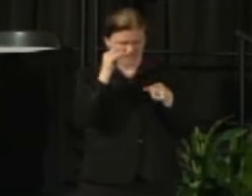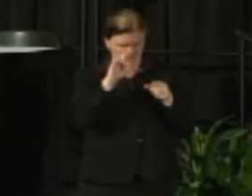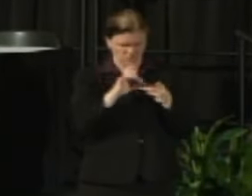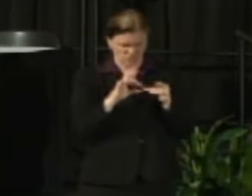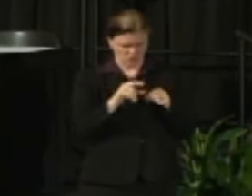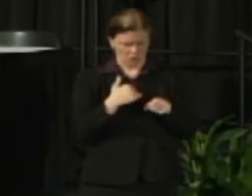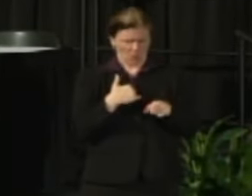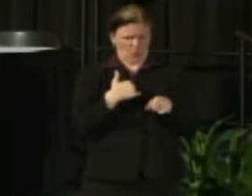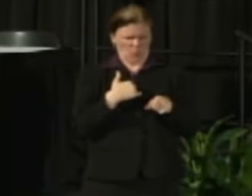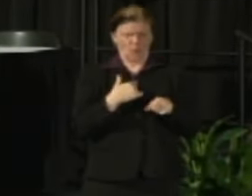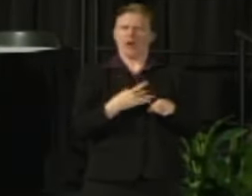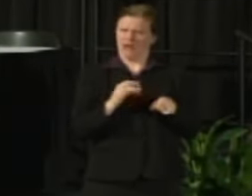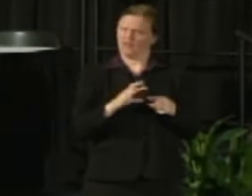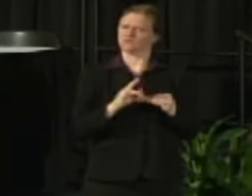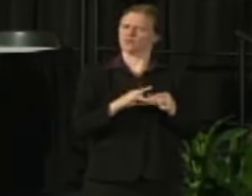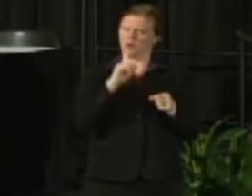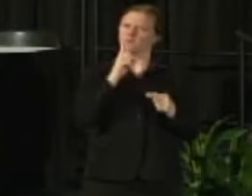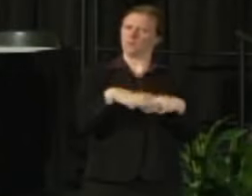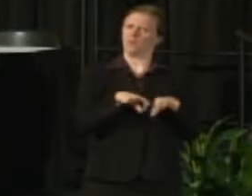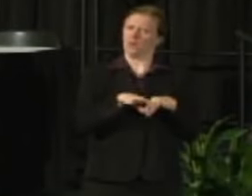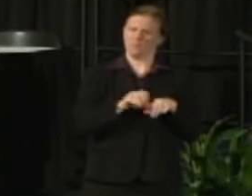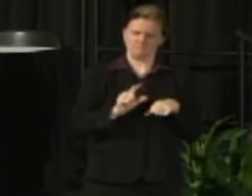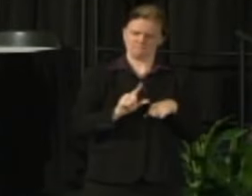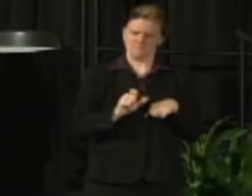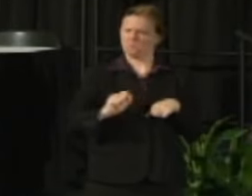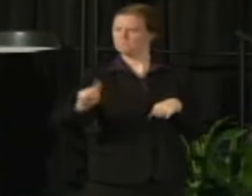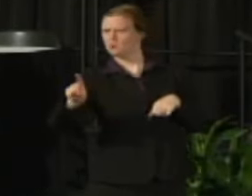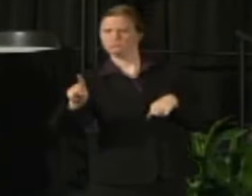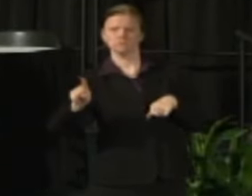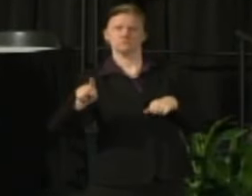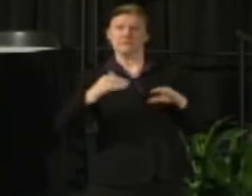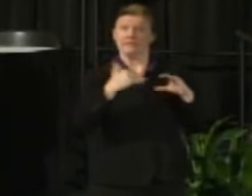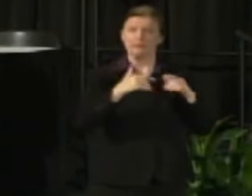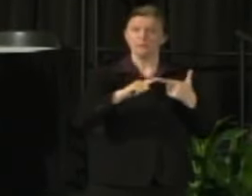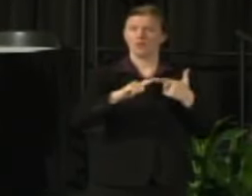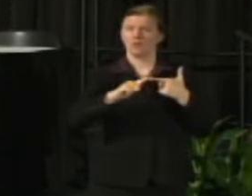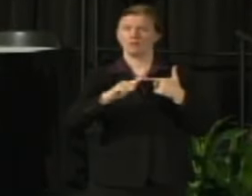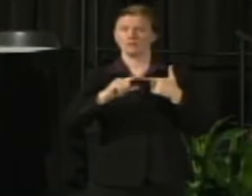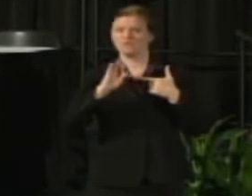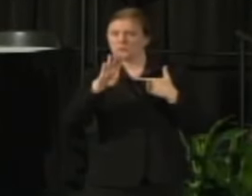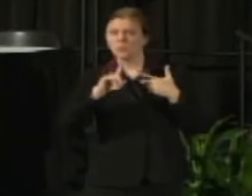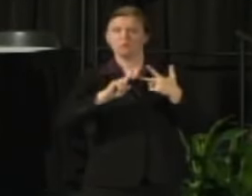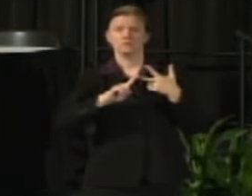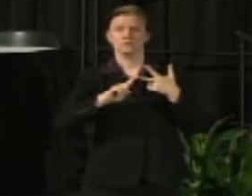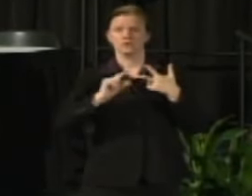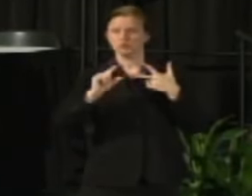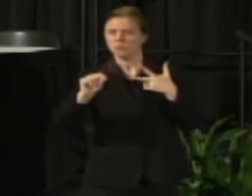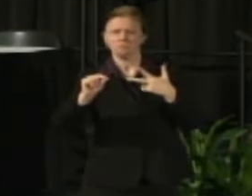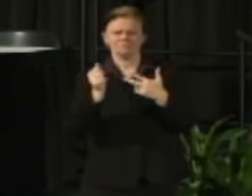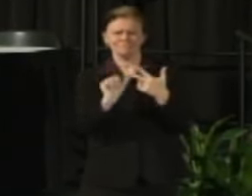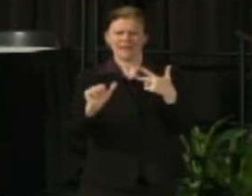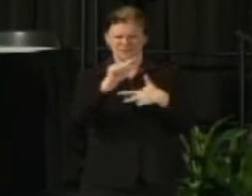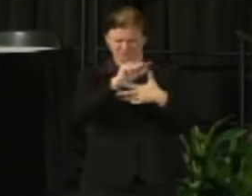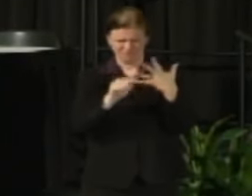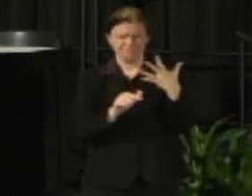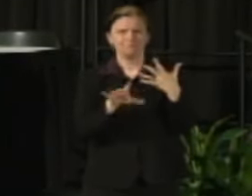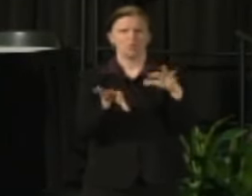or meaningful to you or a story that you think can make a difference in terms of helping people understand what we do and why we do it.